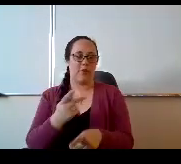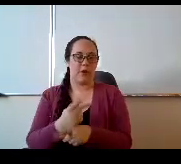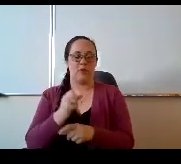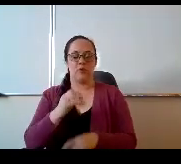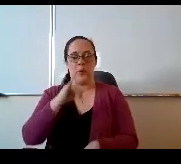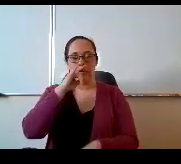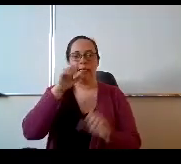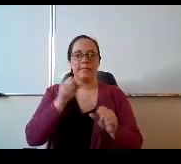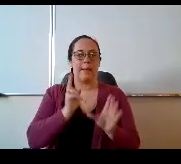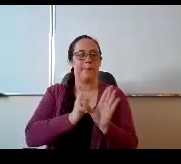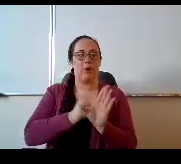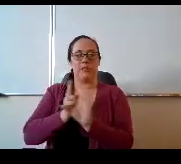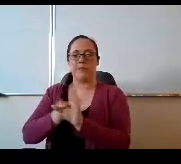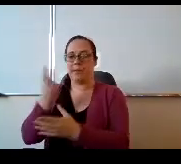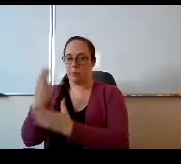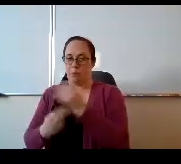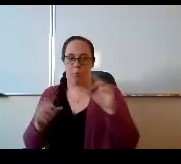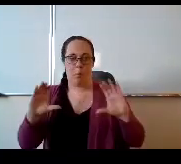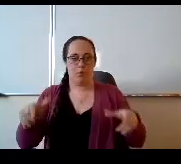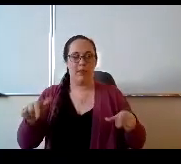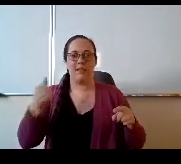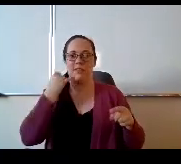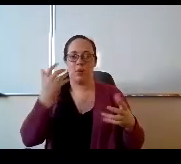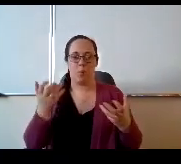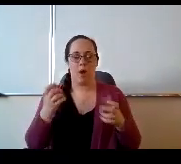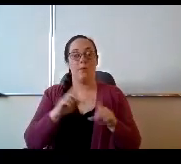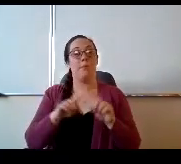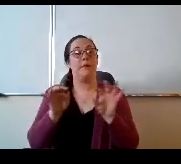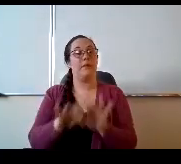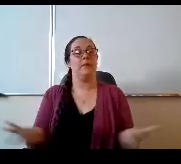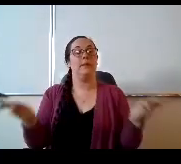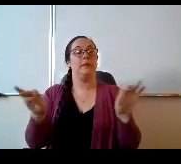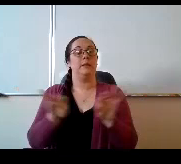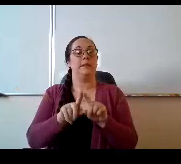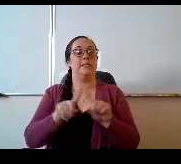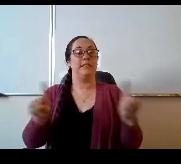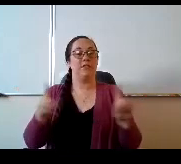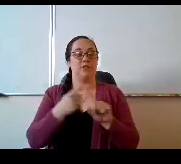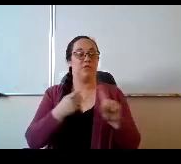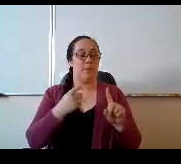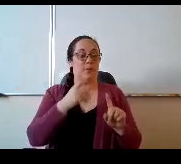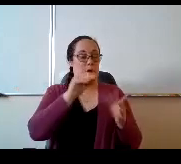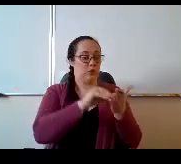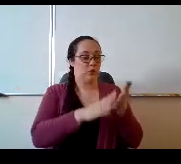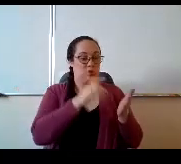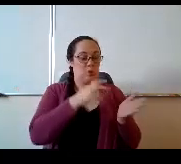out so kids can participate in both if they want the big difference between students at sign up for